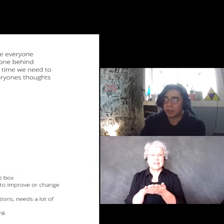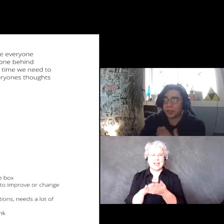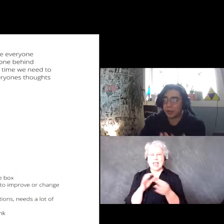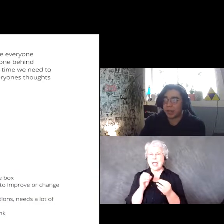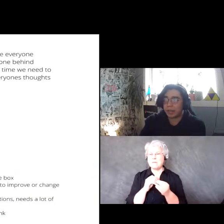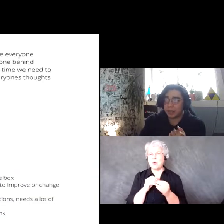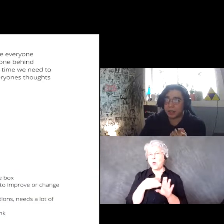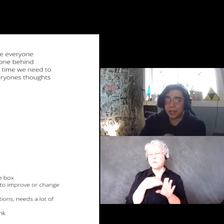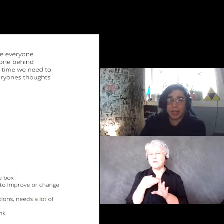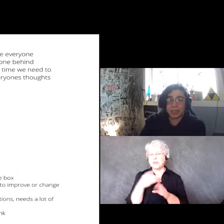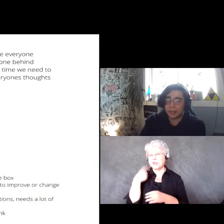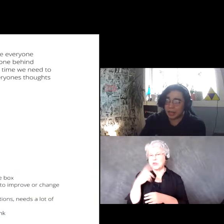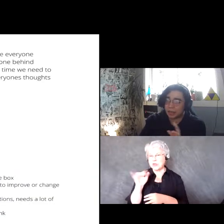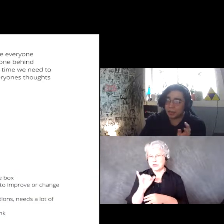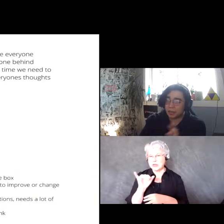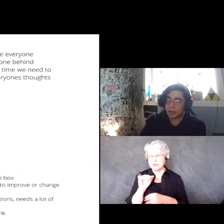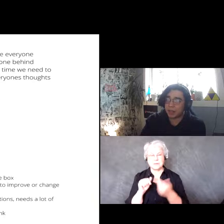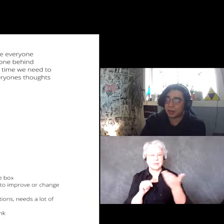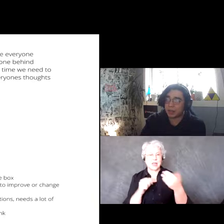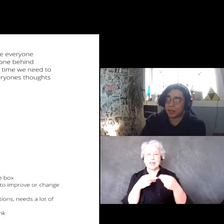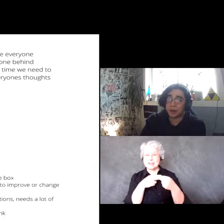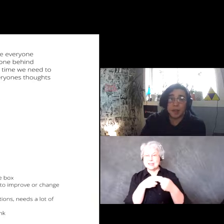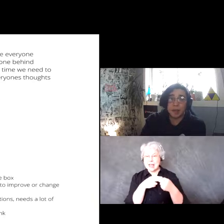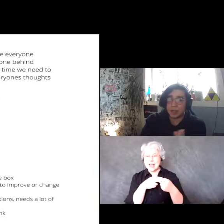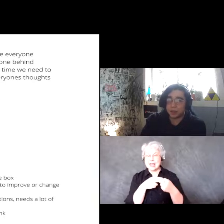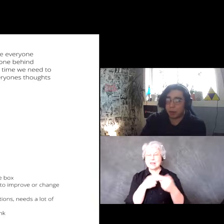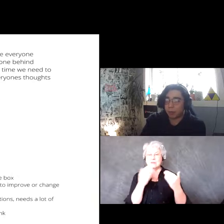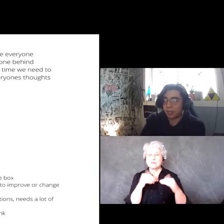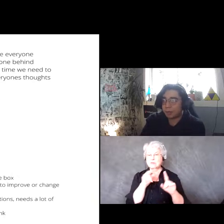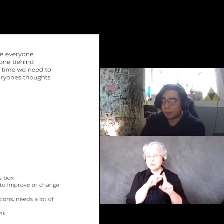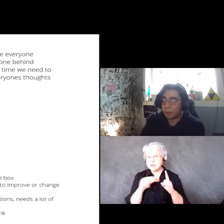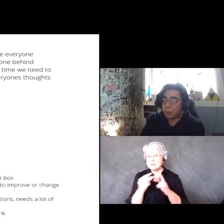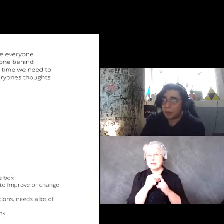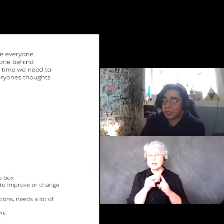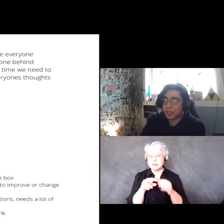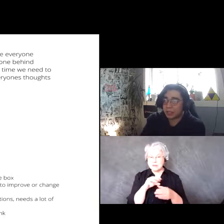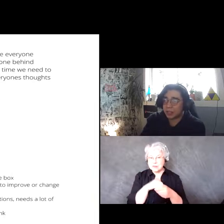So, I have the slides, I have the perspectives in there, because normally before most sessions